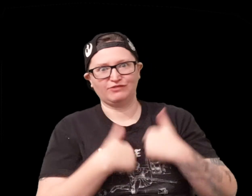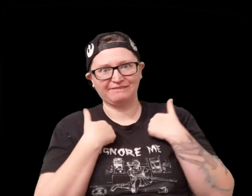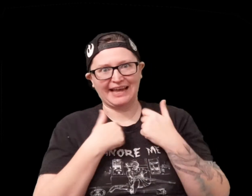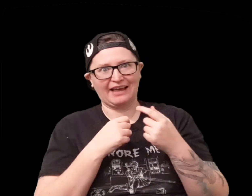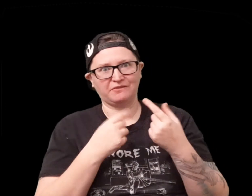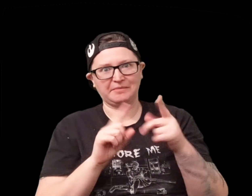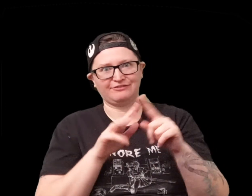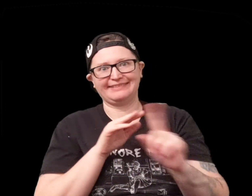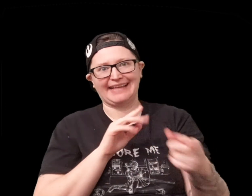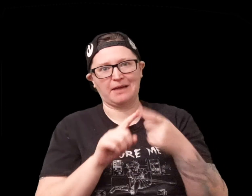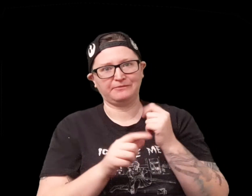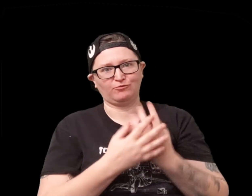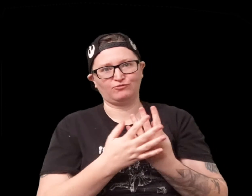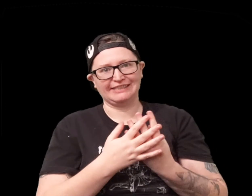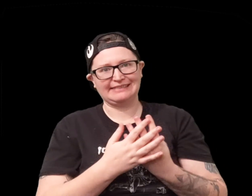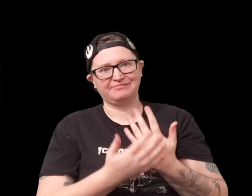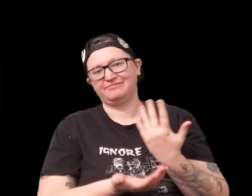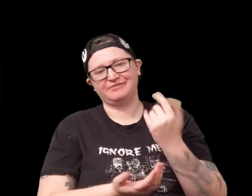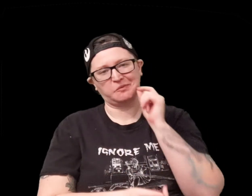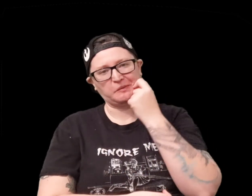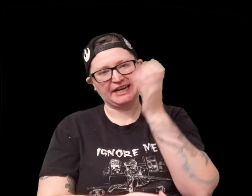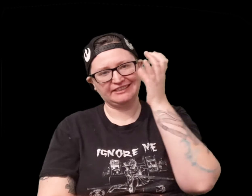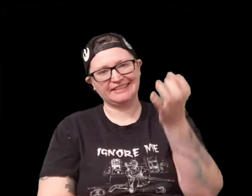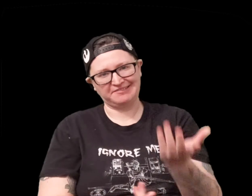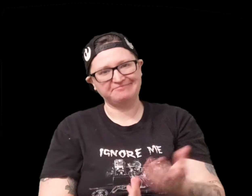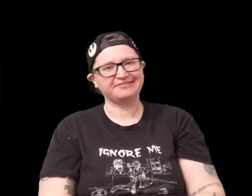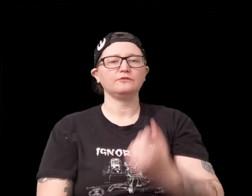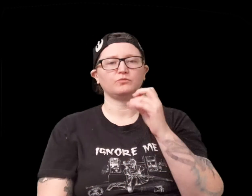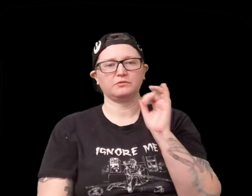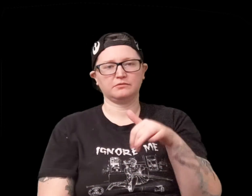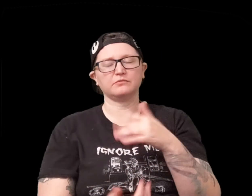you do how do you survive uh you know once you've escaped from prison so kind of a cool concept